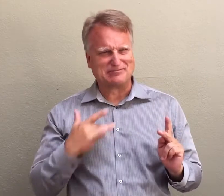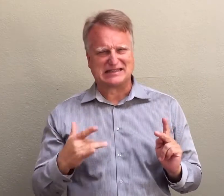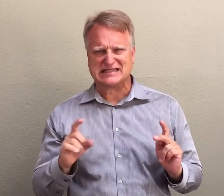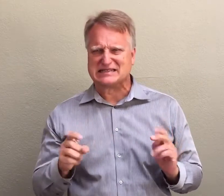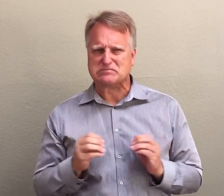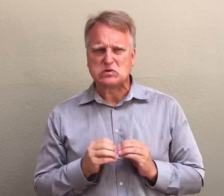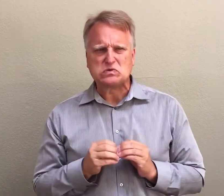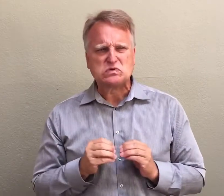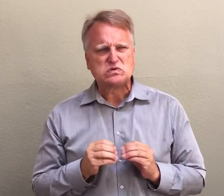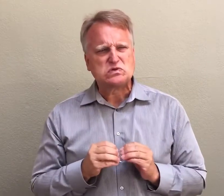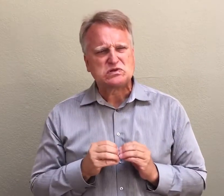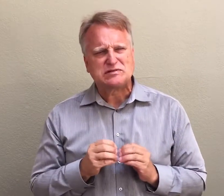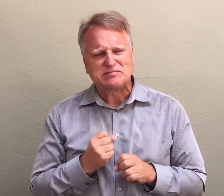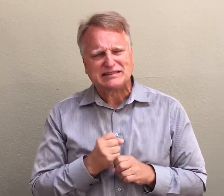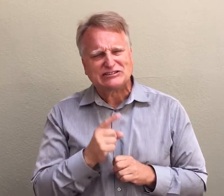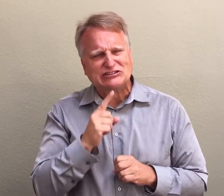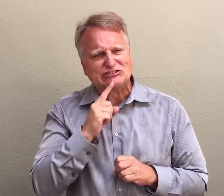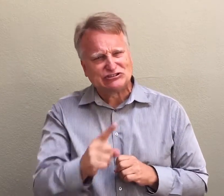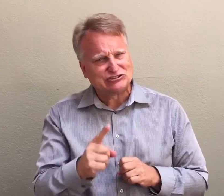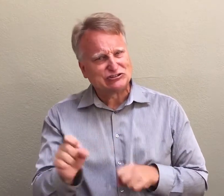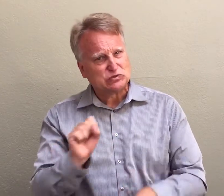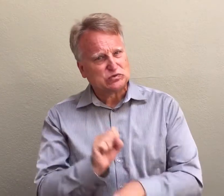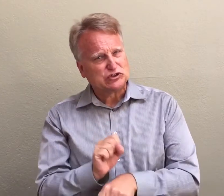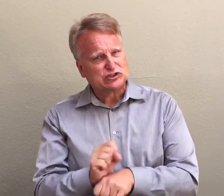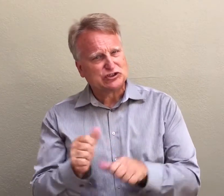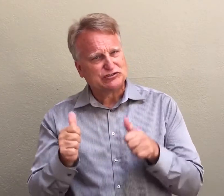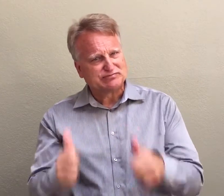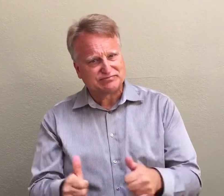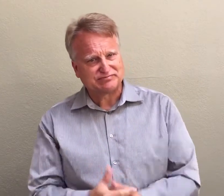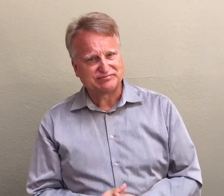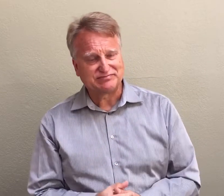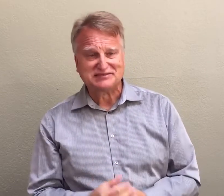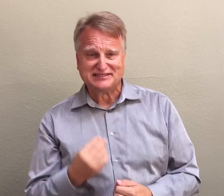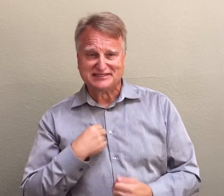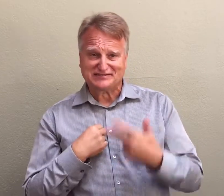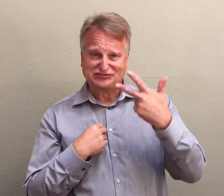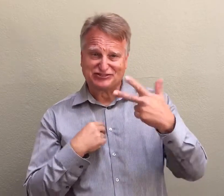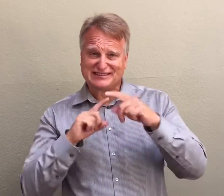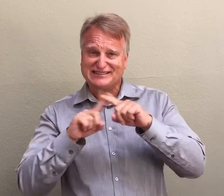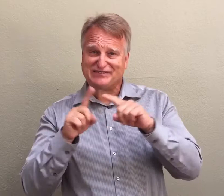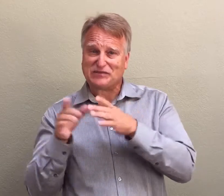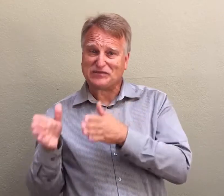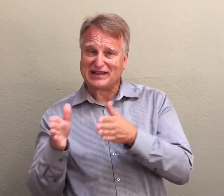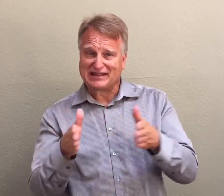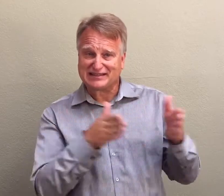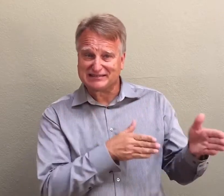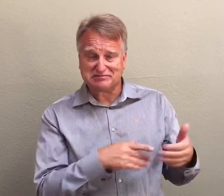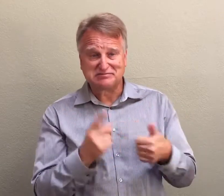People usually need more than just simple trust to make sure the work is done right. There are three ways to accomplish this.